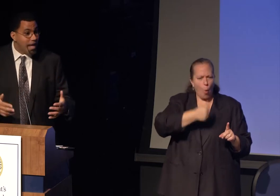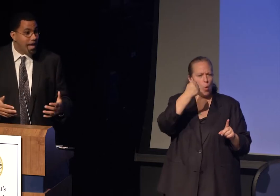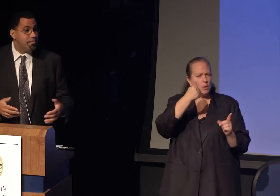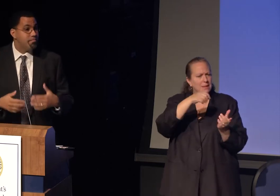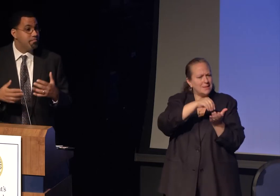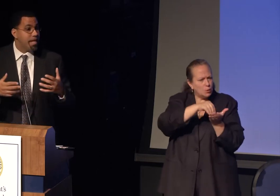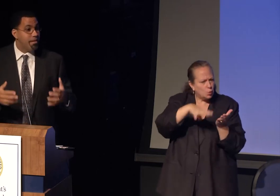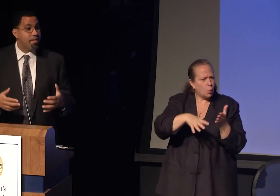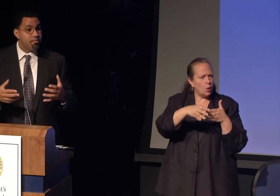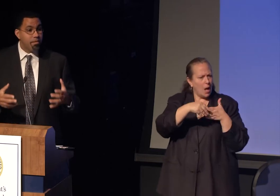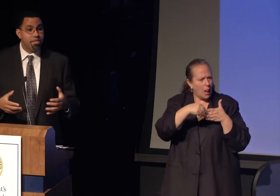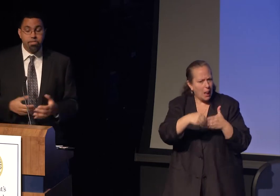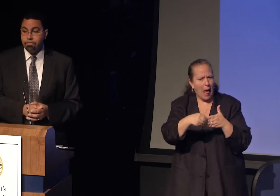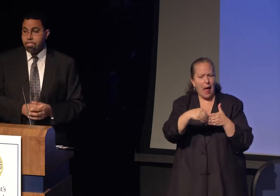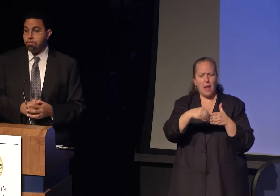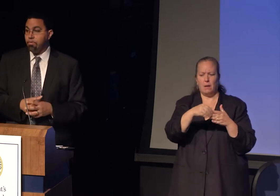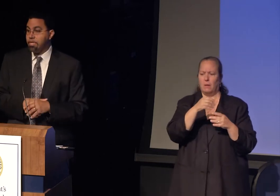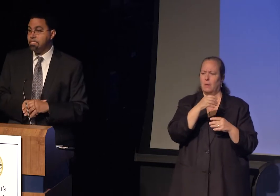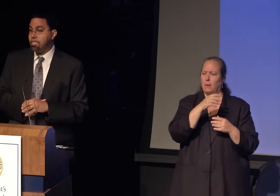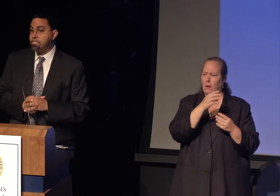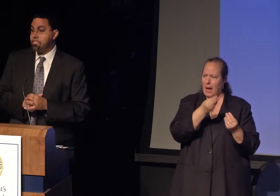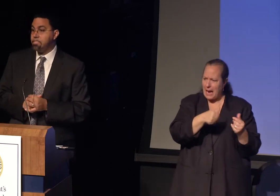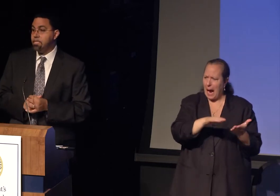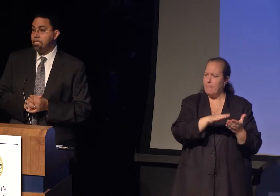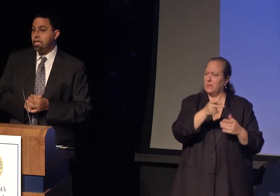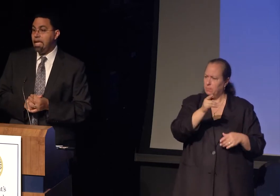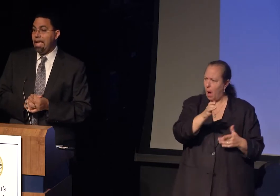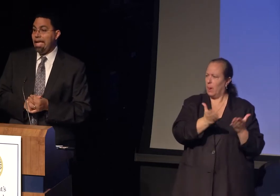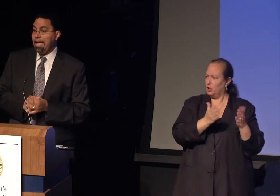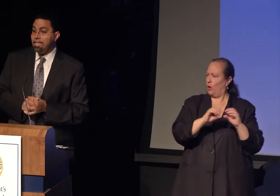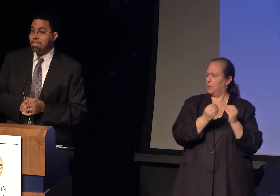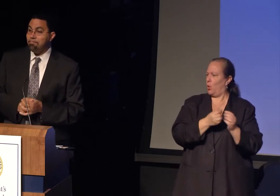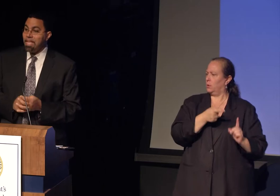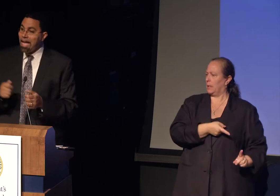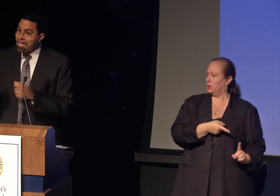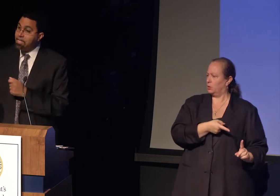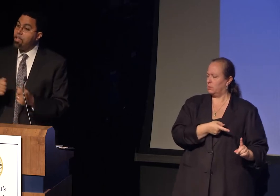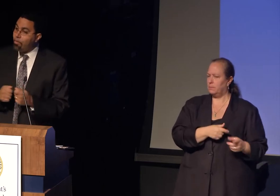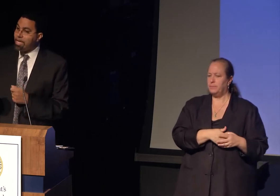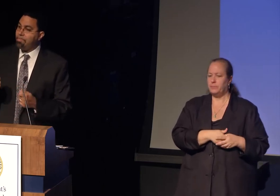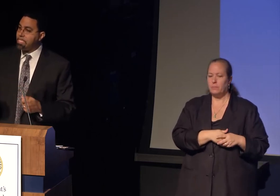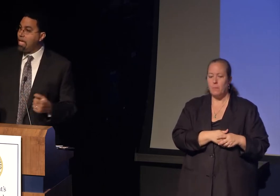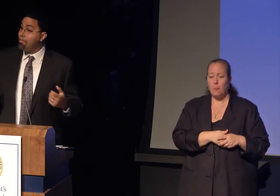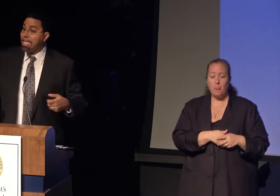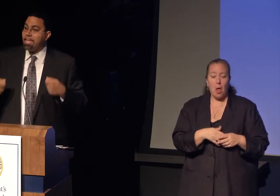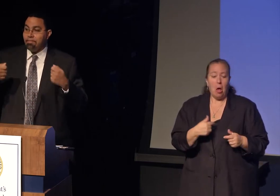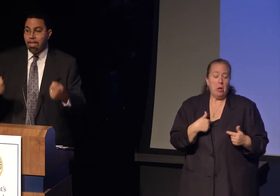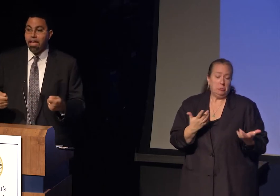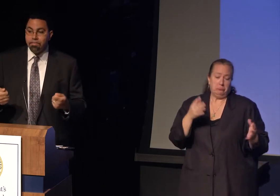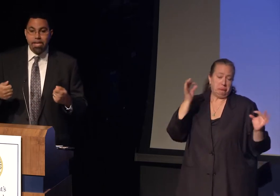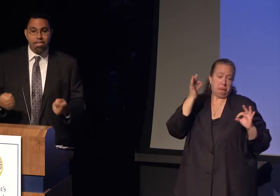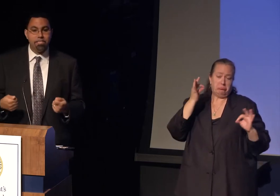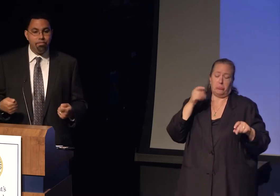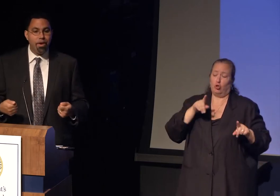campus public service organizations. And I didn't know it at the time, but getting involved